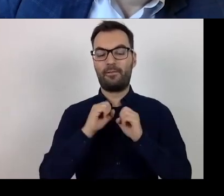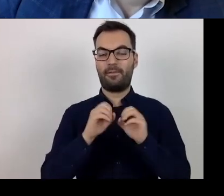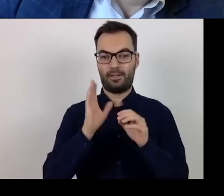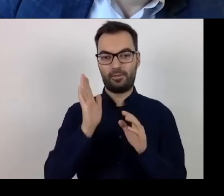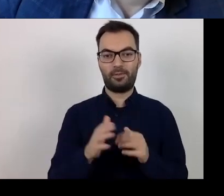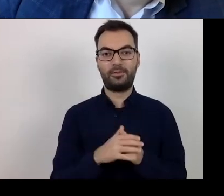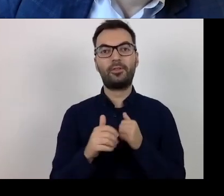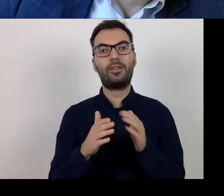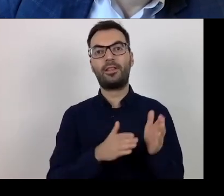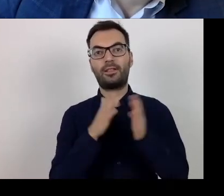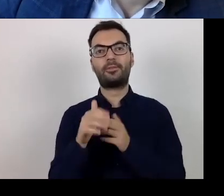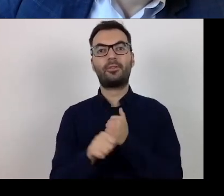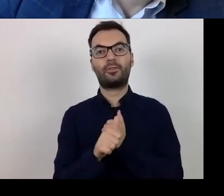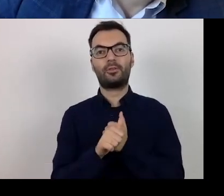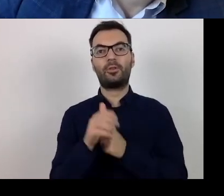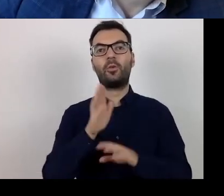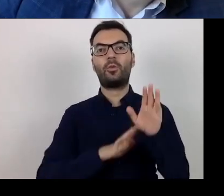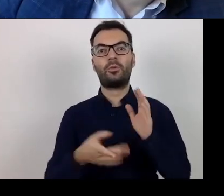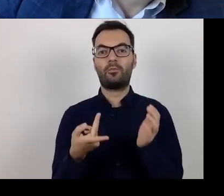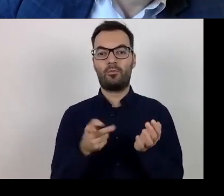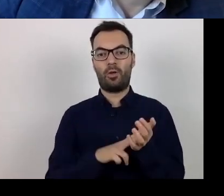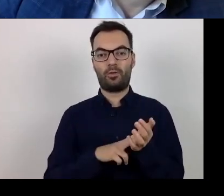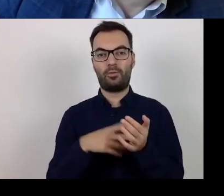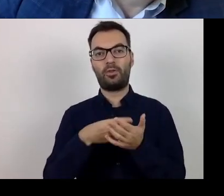the point is to avoid double funding.